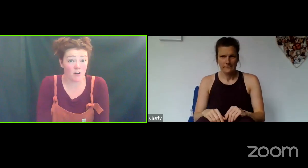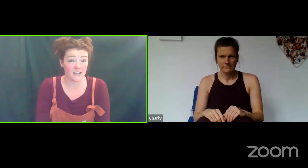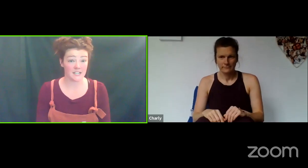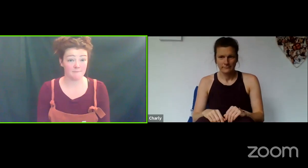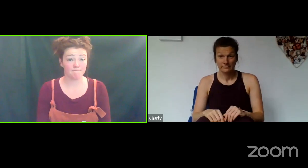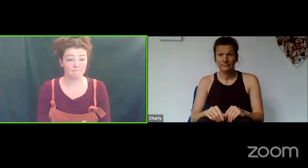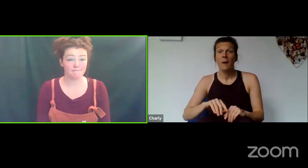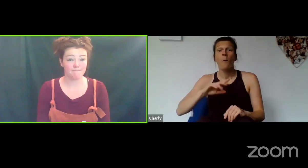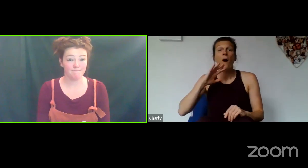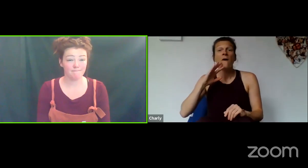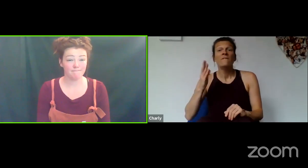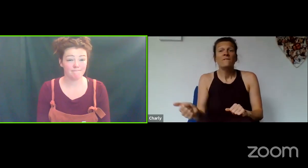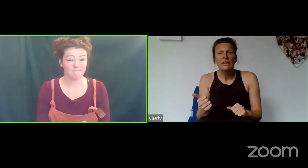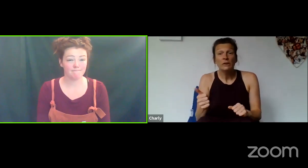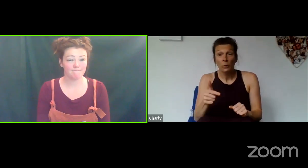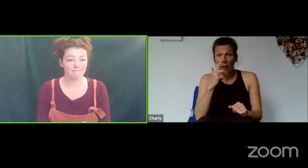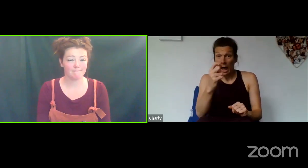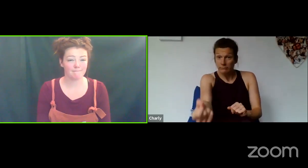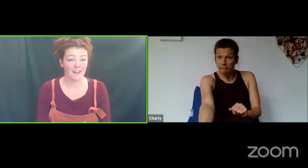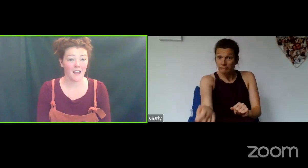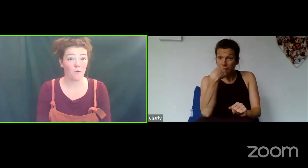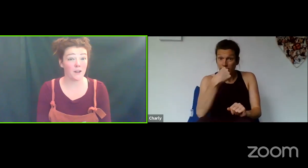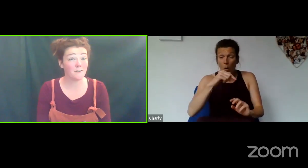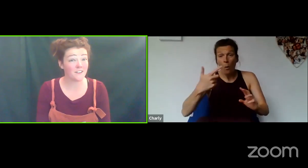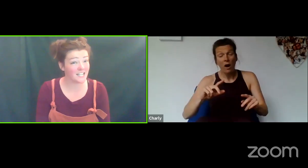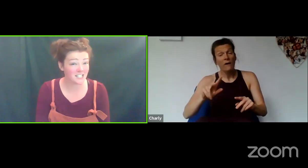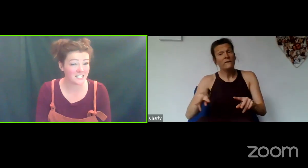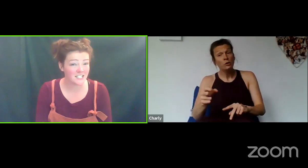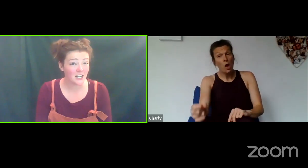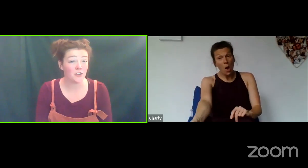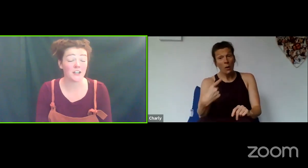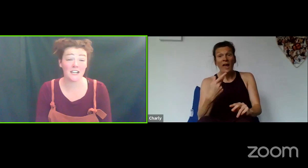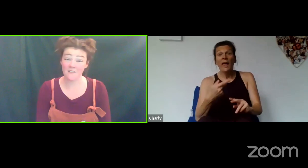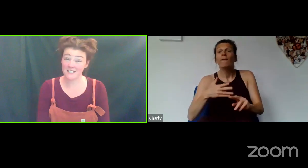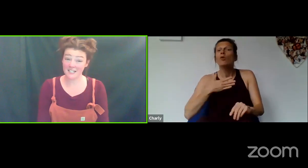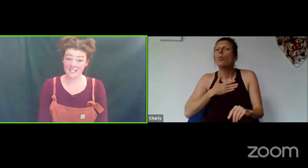When you've finished you can either send it